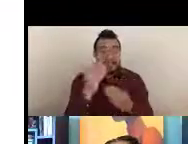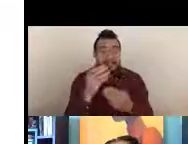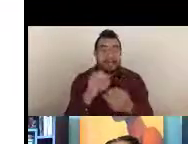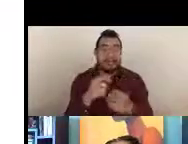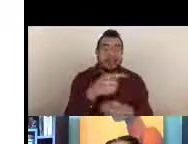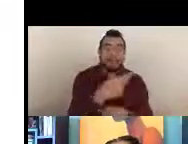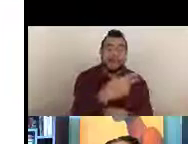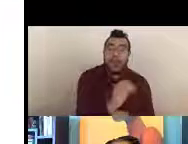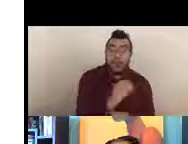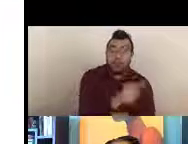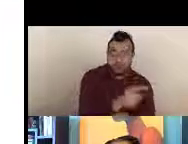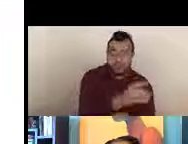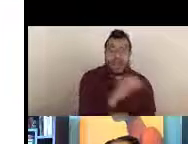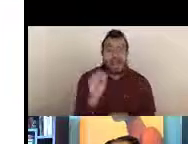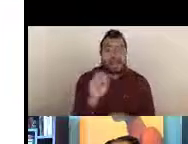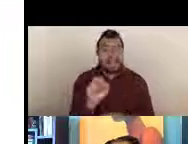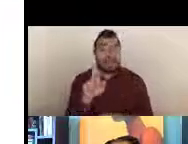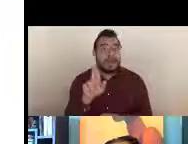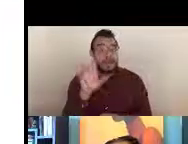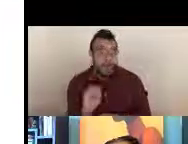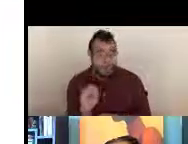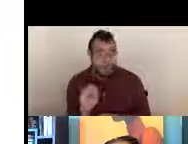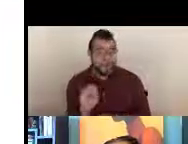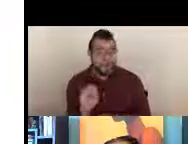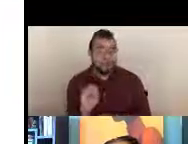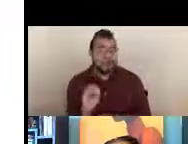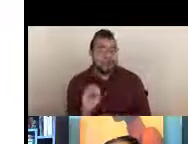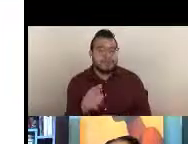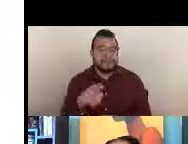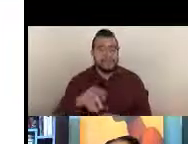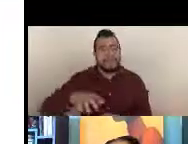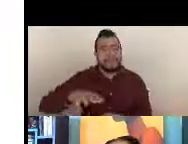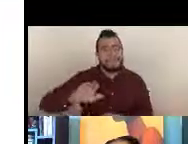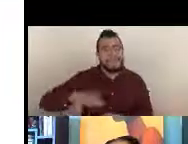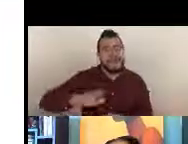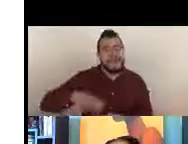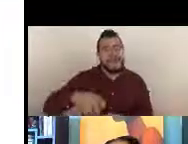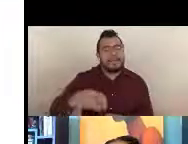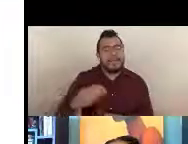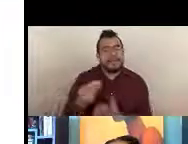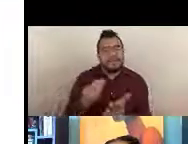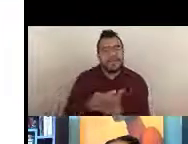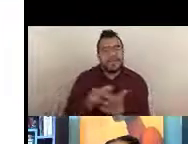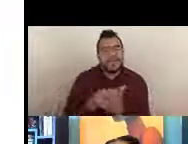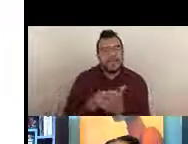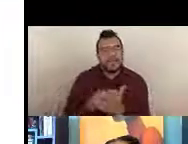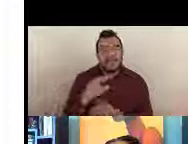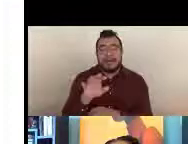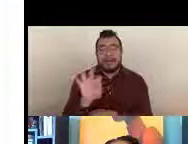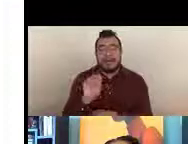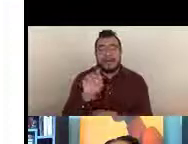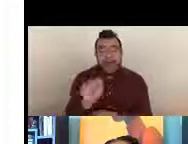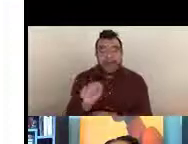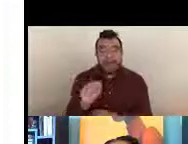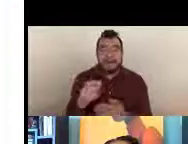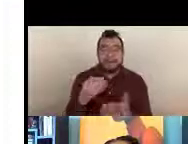as well as Scientific Review Officers at the bottom of the funding opportunity announcements that you wish to apply under.